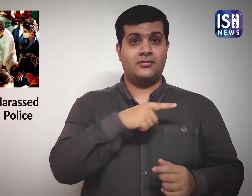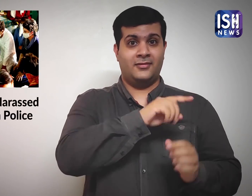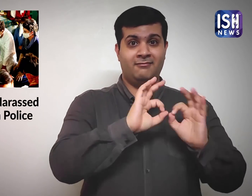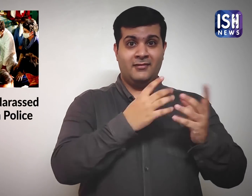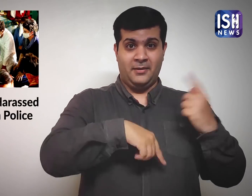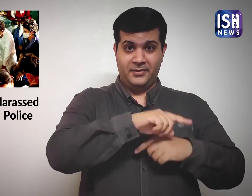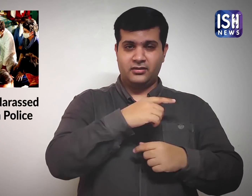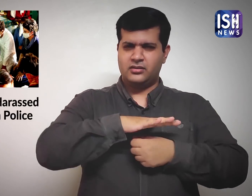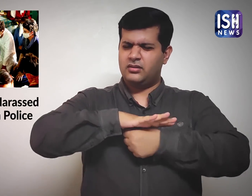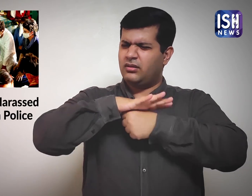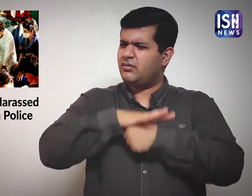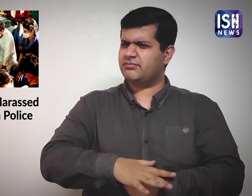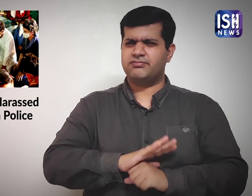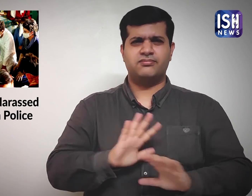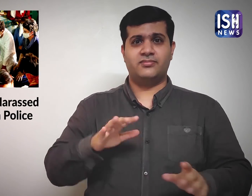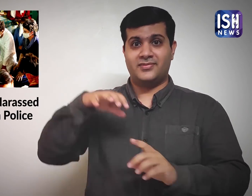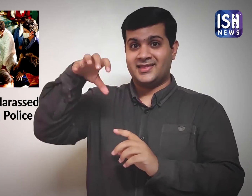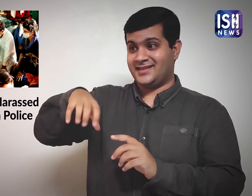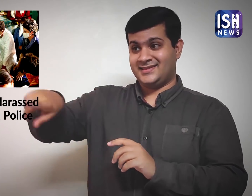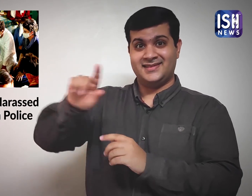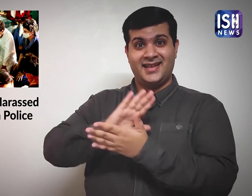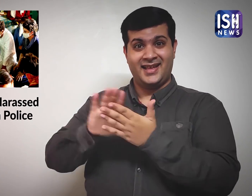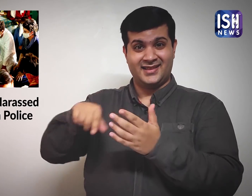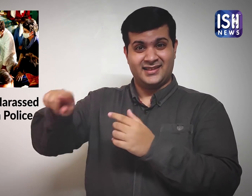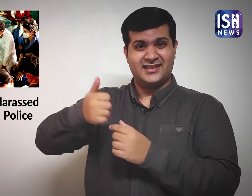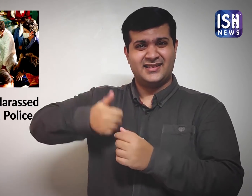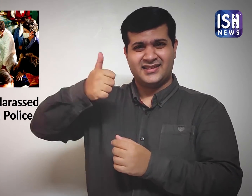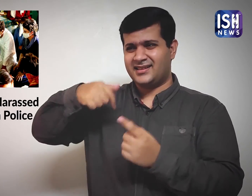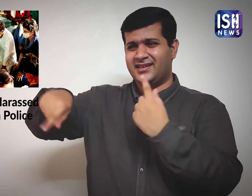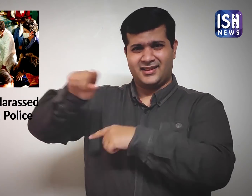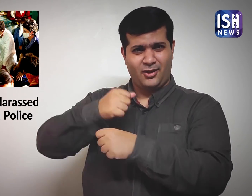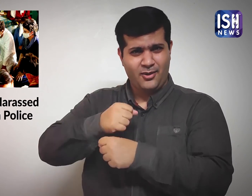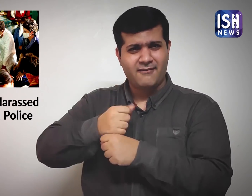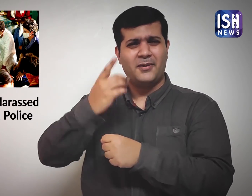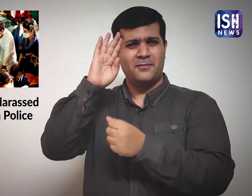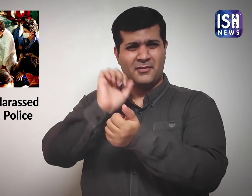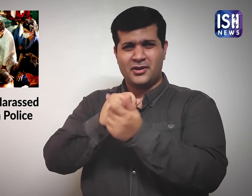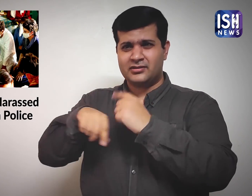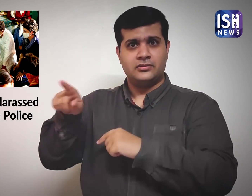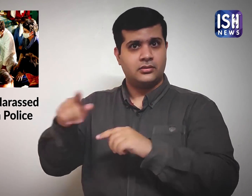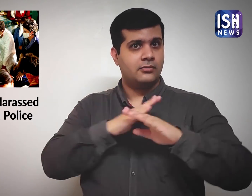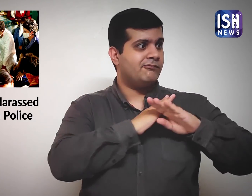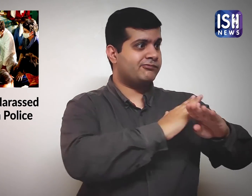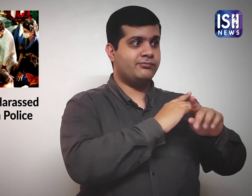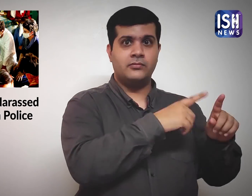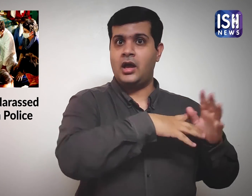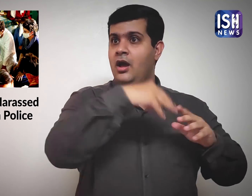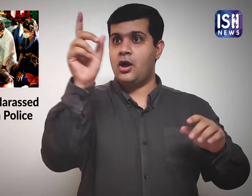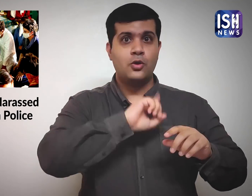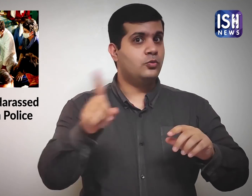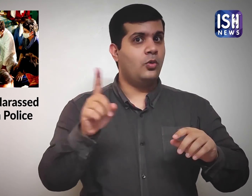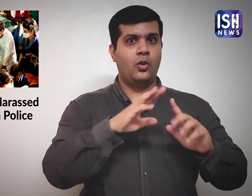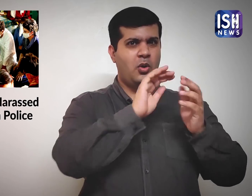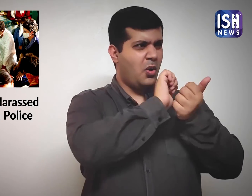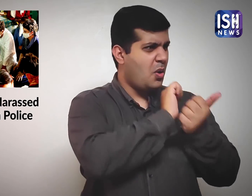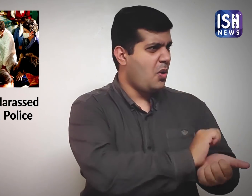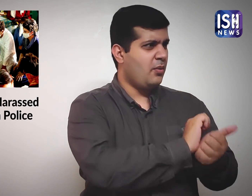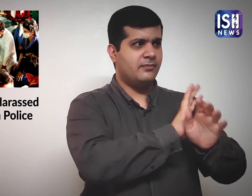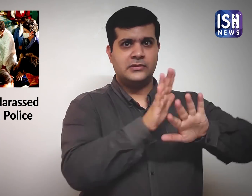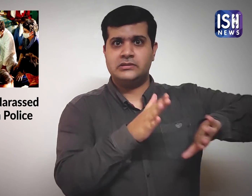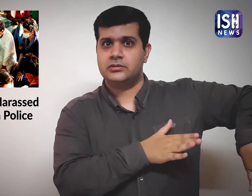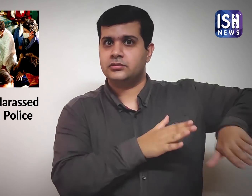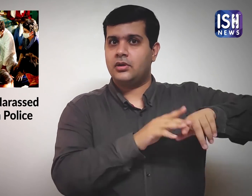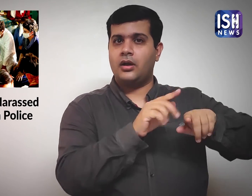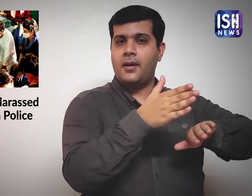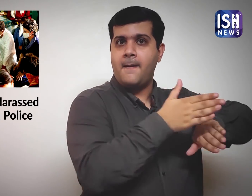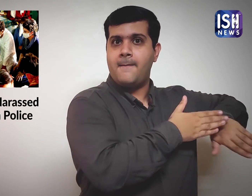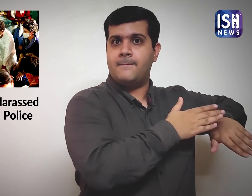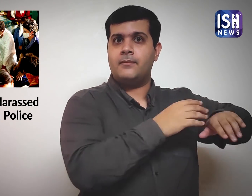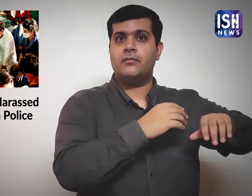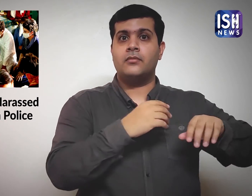We are under pressure from officials and confined to our home